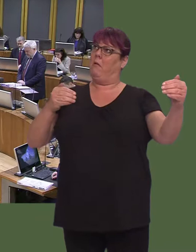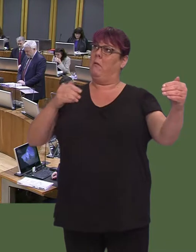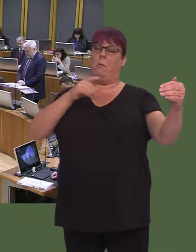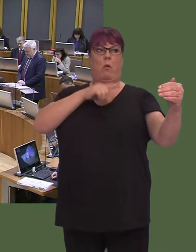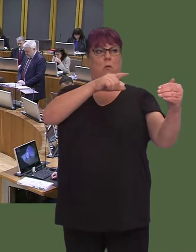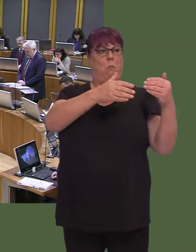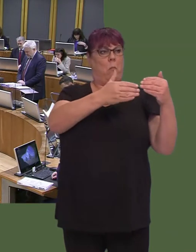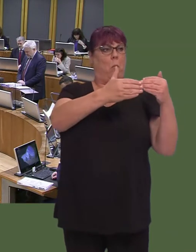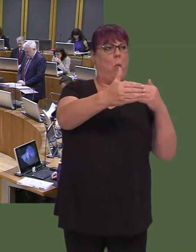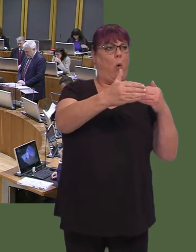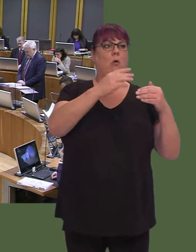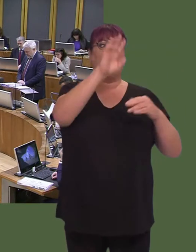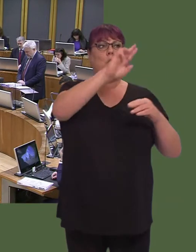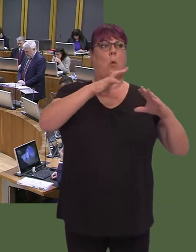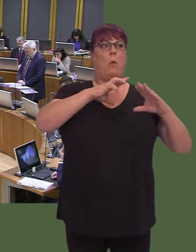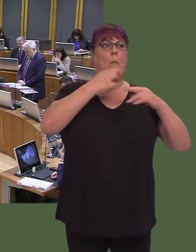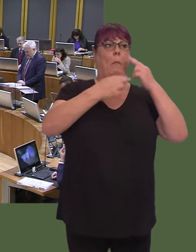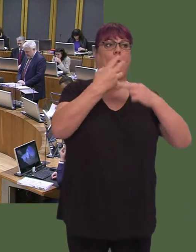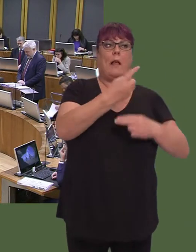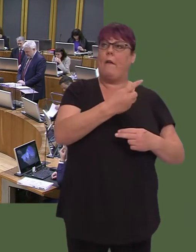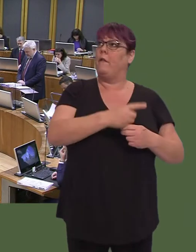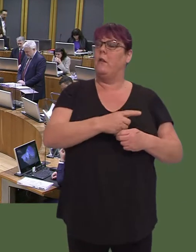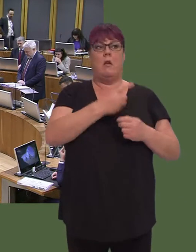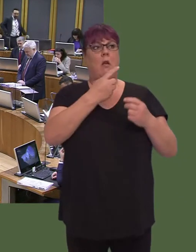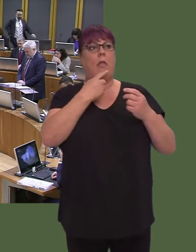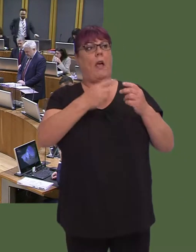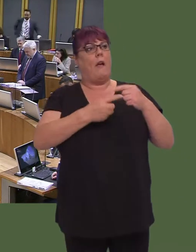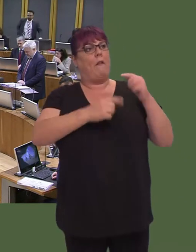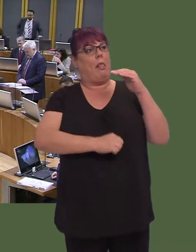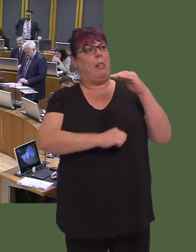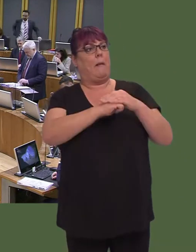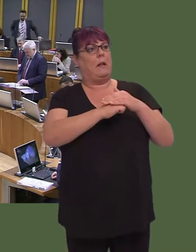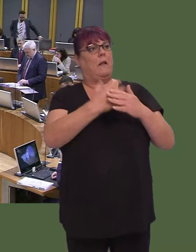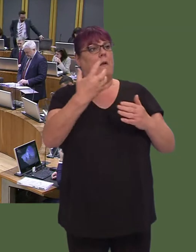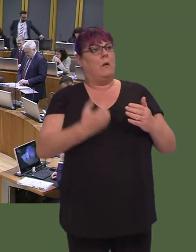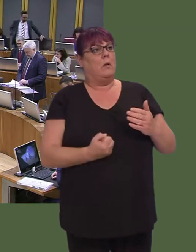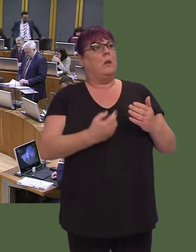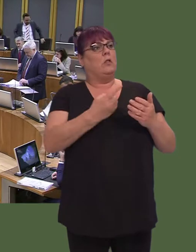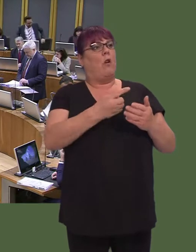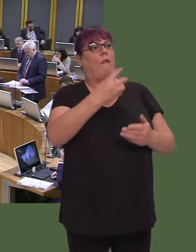There, they've put in place a far more generous earnings limit of £14,000 for families, which